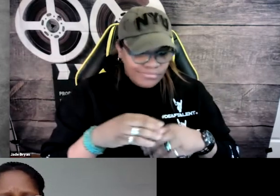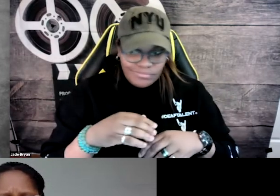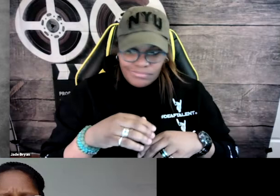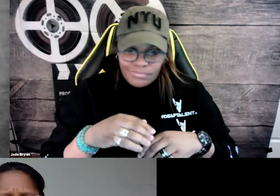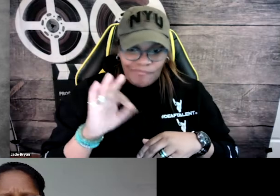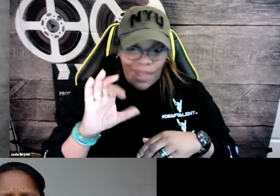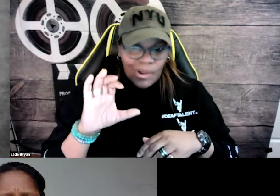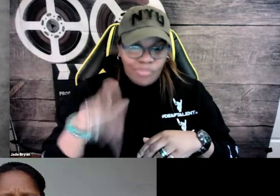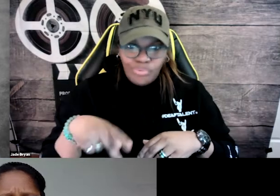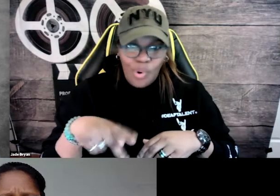And we used probably